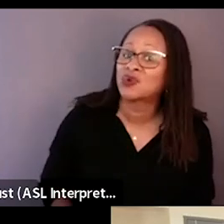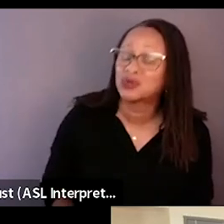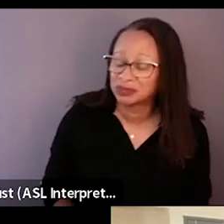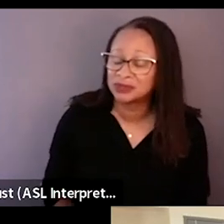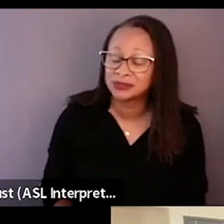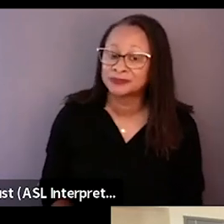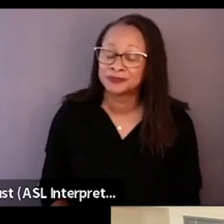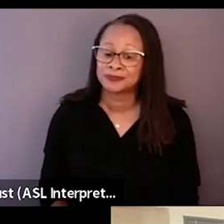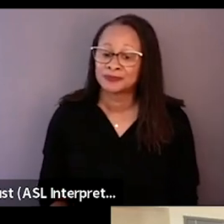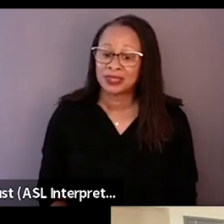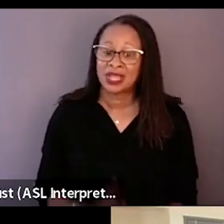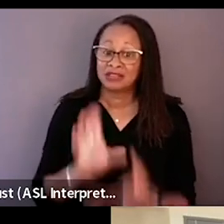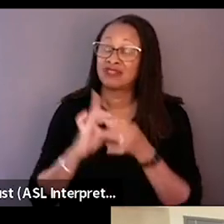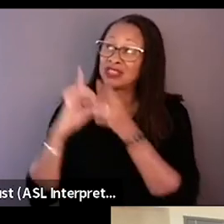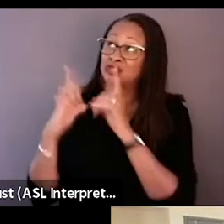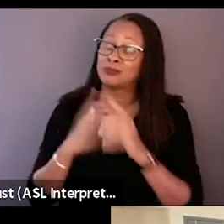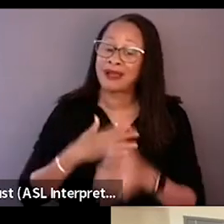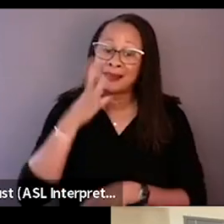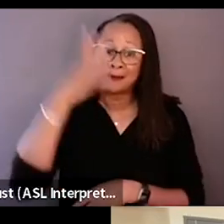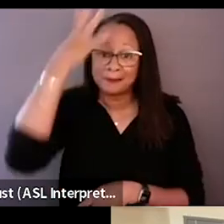in relation to my parents and their culture.